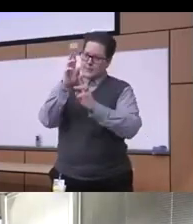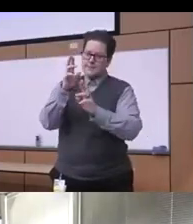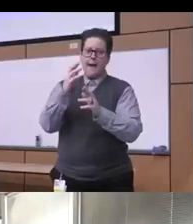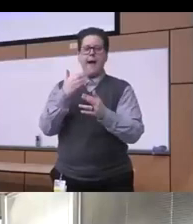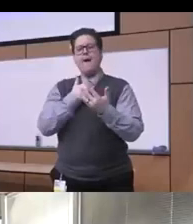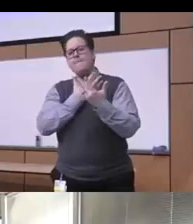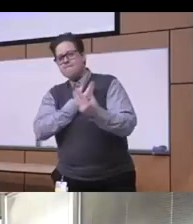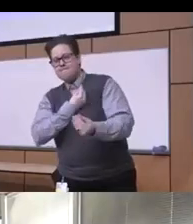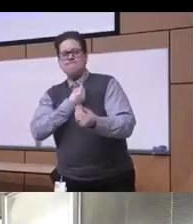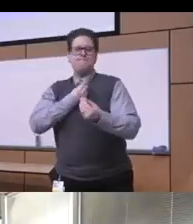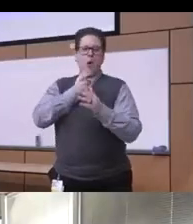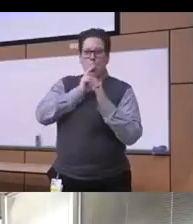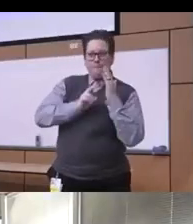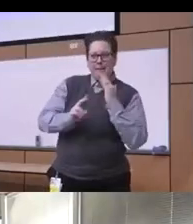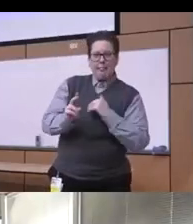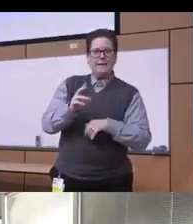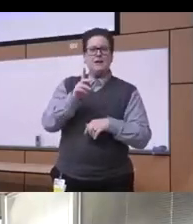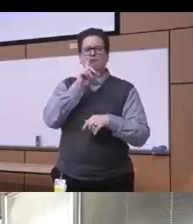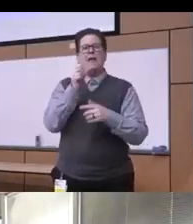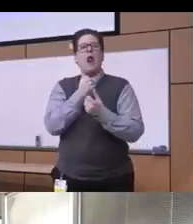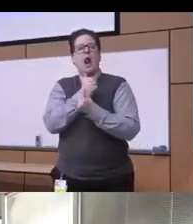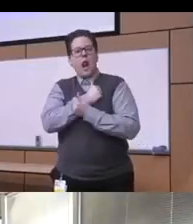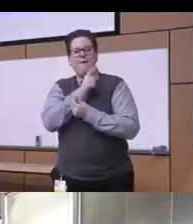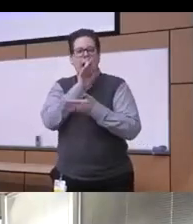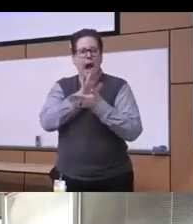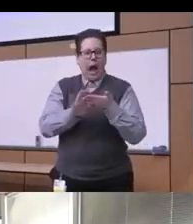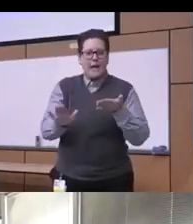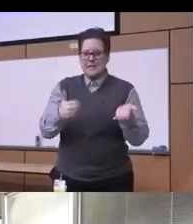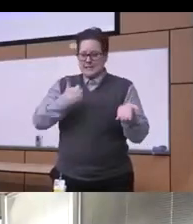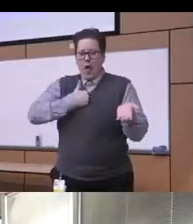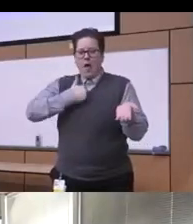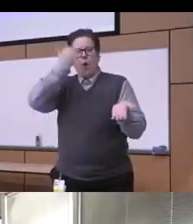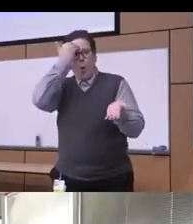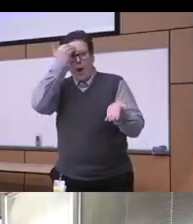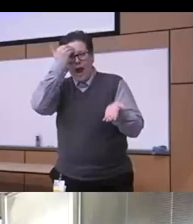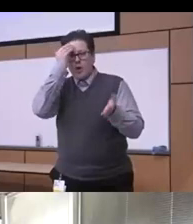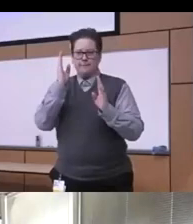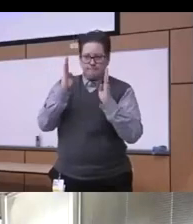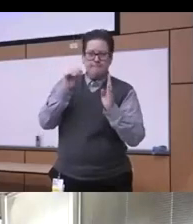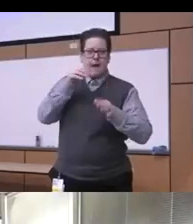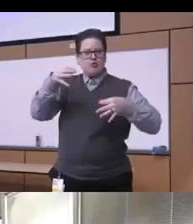of really loving kindness self-awareness being authentic non-judgmental ability to recognize